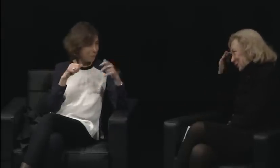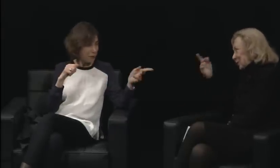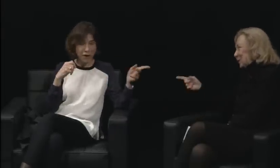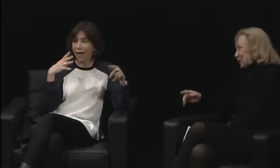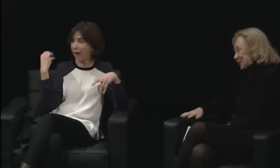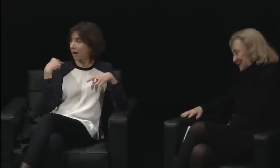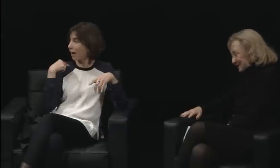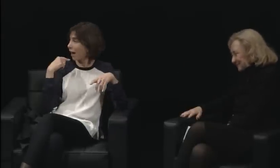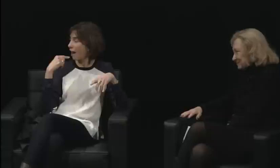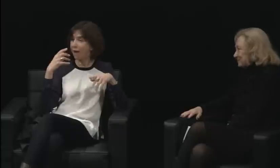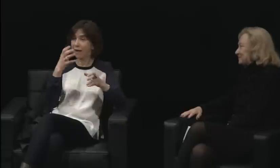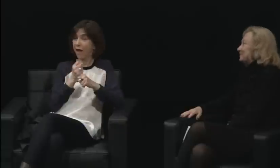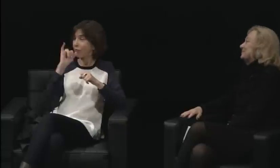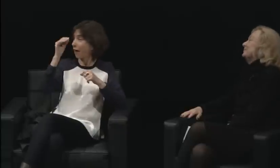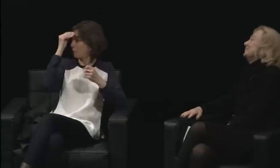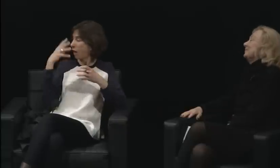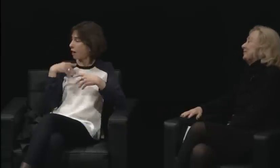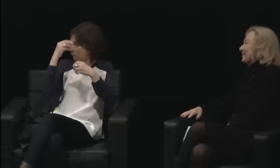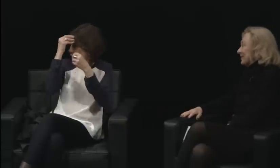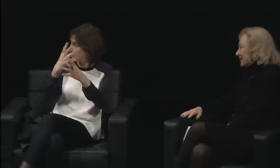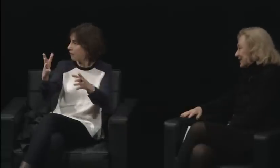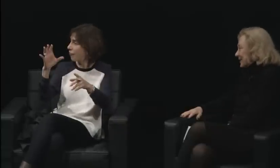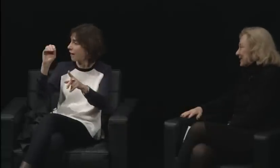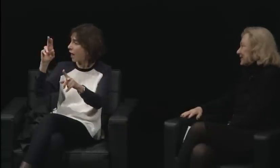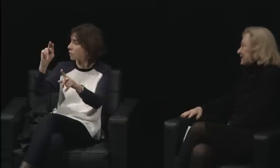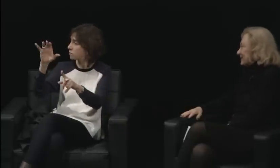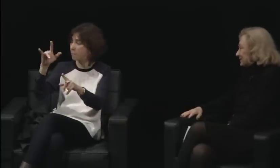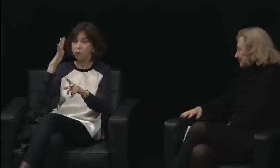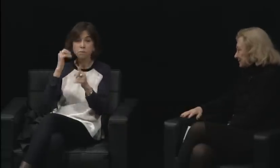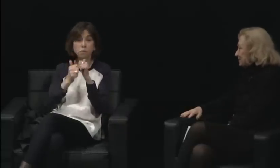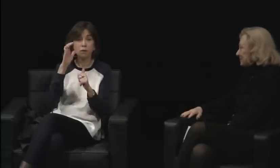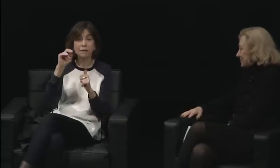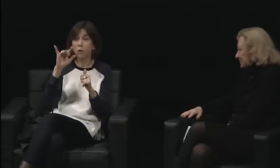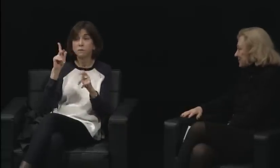At that time, we were getting close to the end and we were feeling good about things,